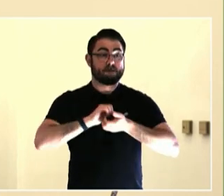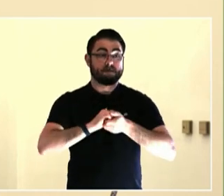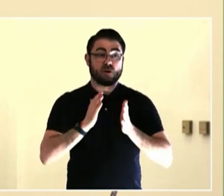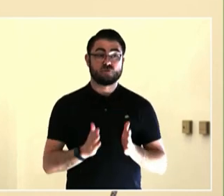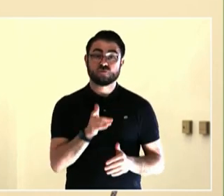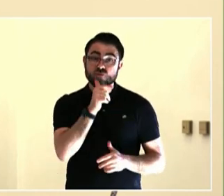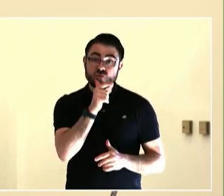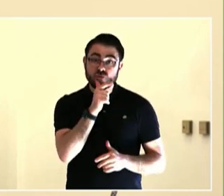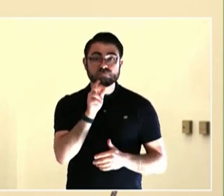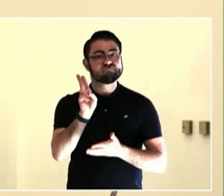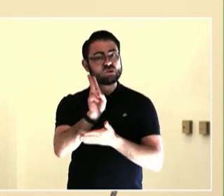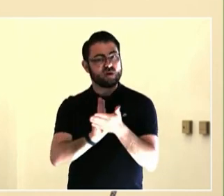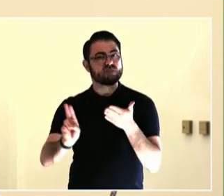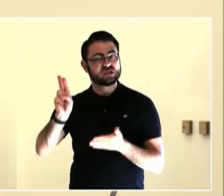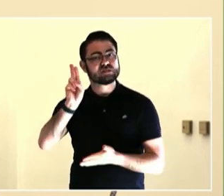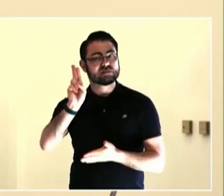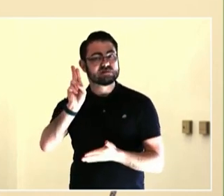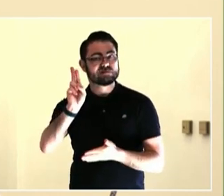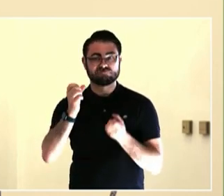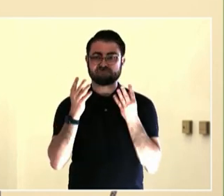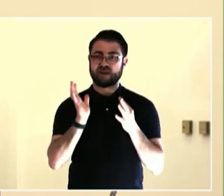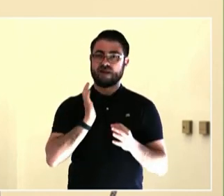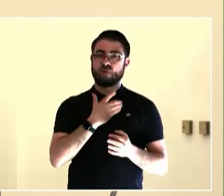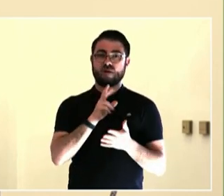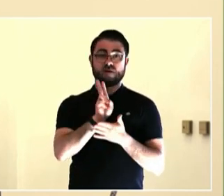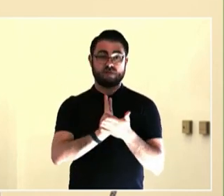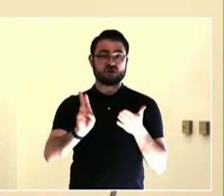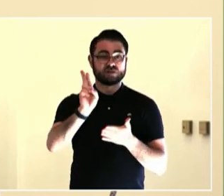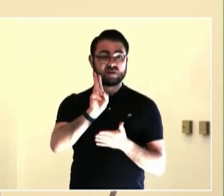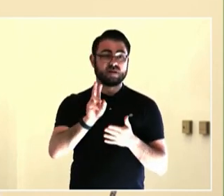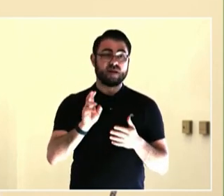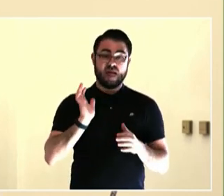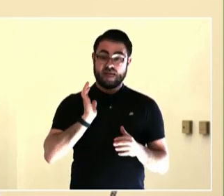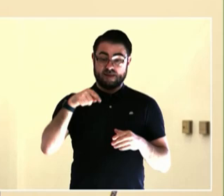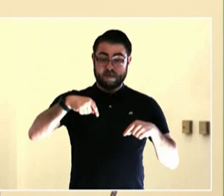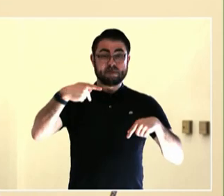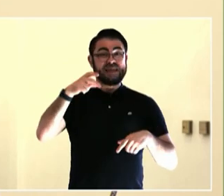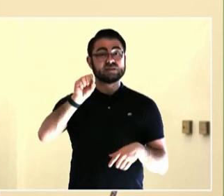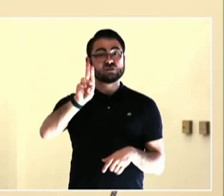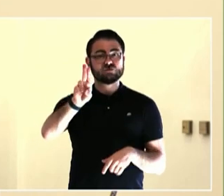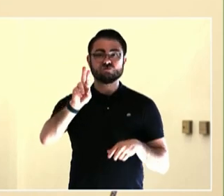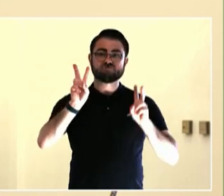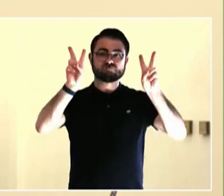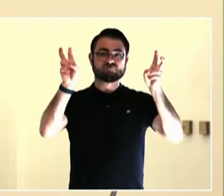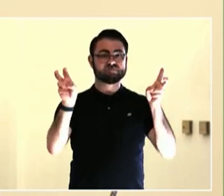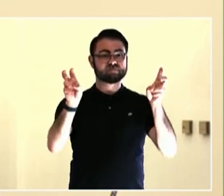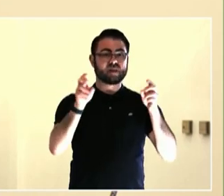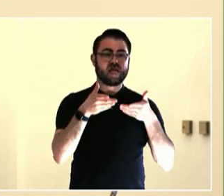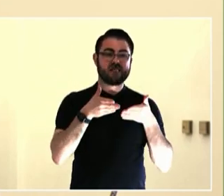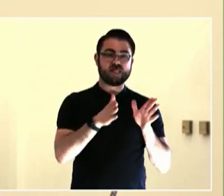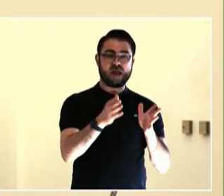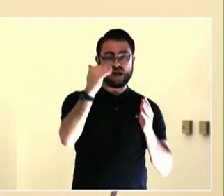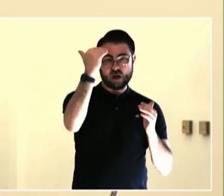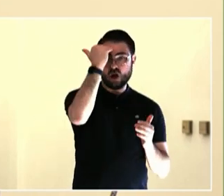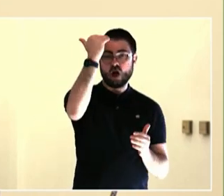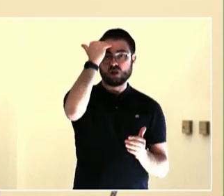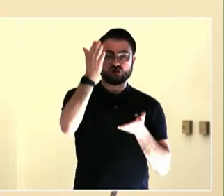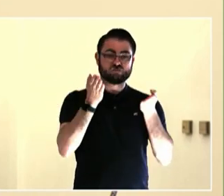And nothing about us without us. We should be at the table making the decisions ourselves.